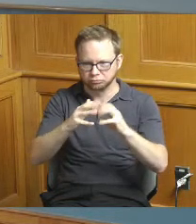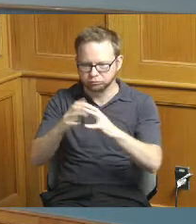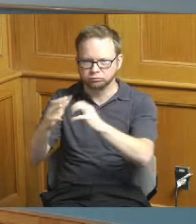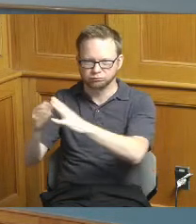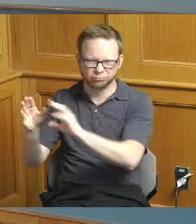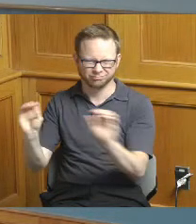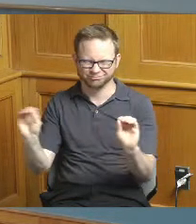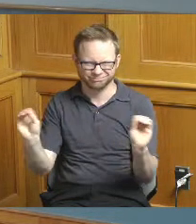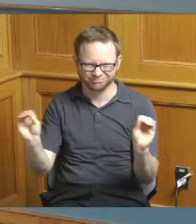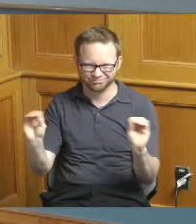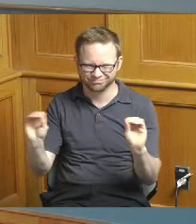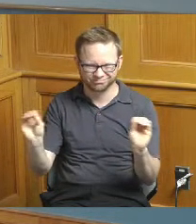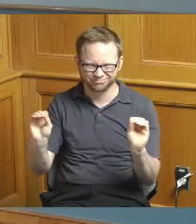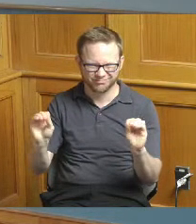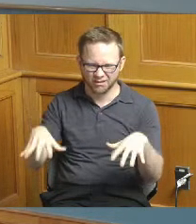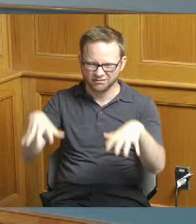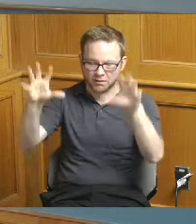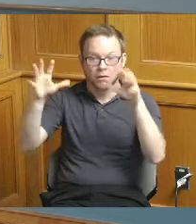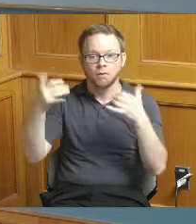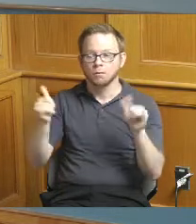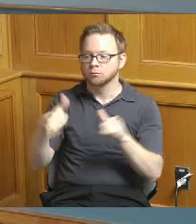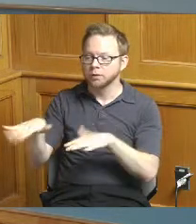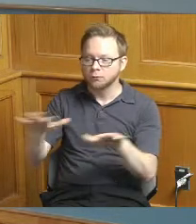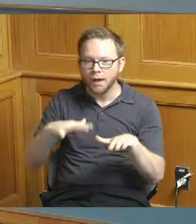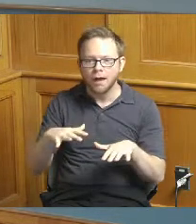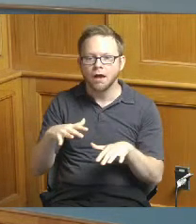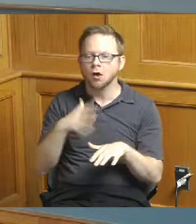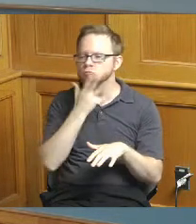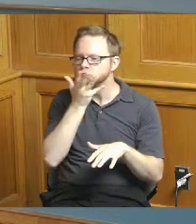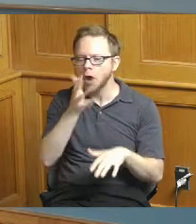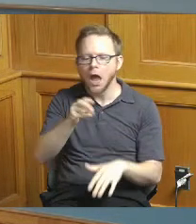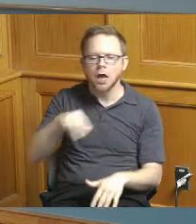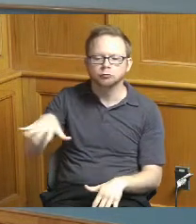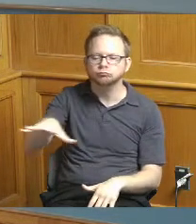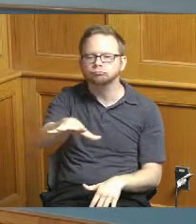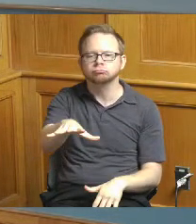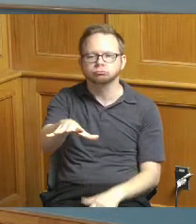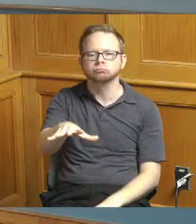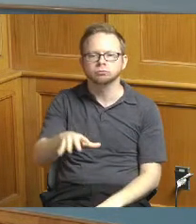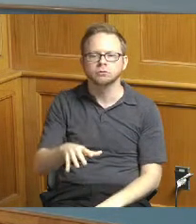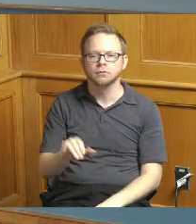would just like I said playgrounds event lawn something that if if and when there is flooding